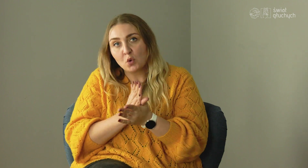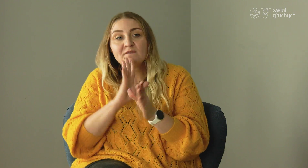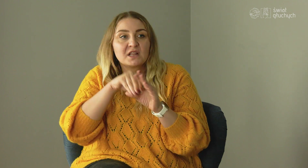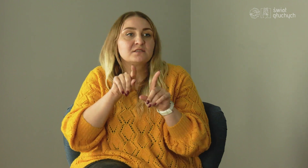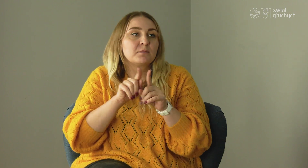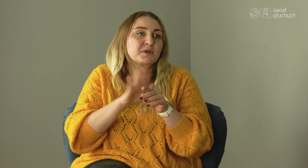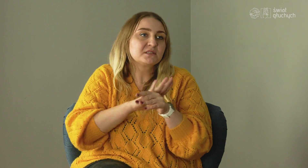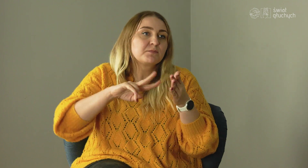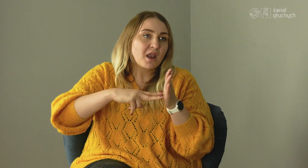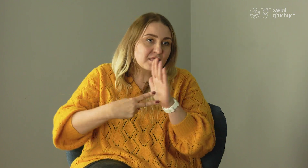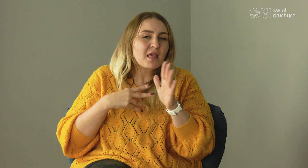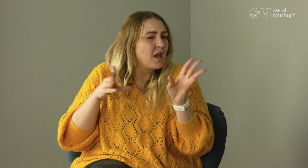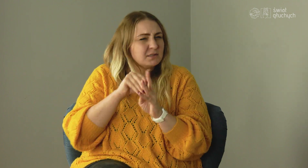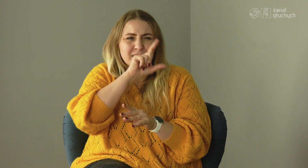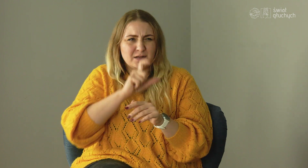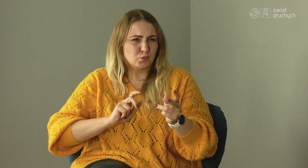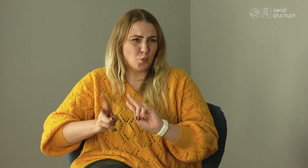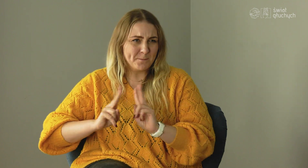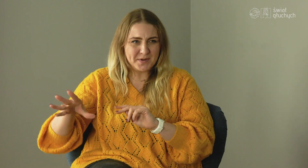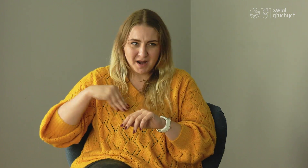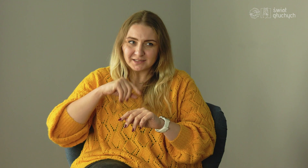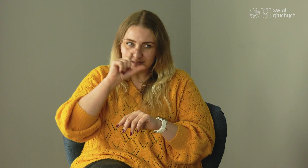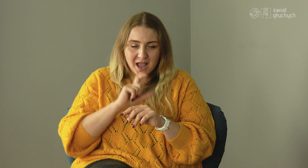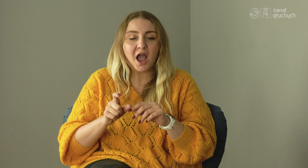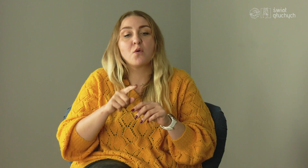I also did a business plan -- all with an interpreter,